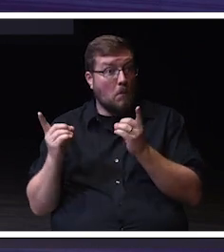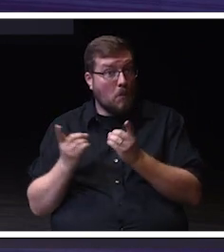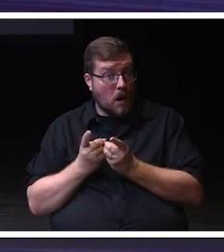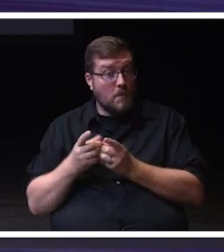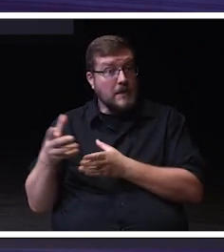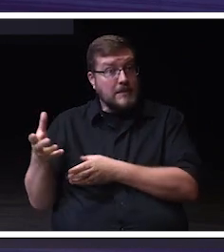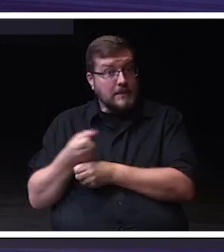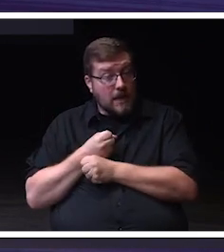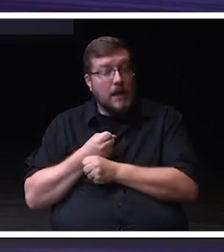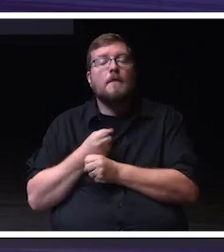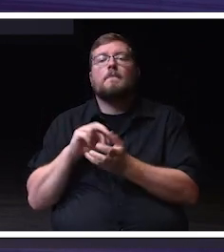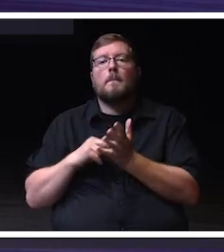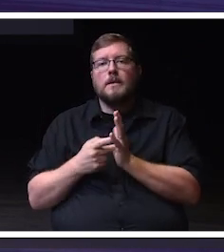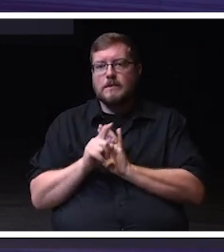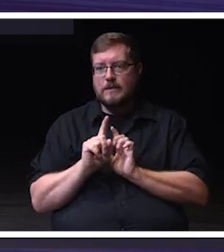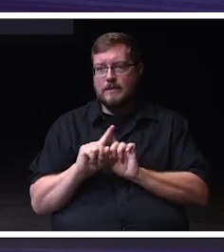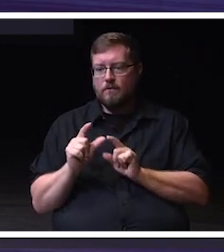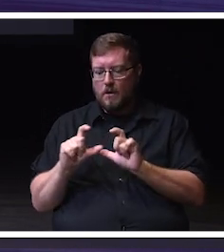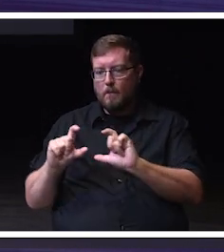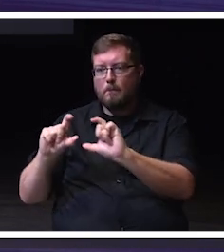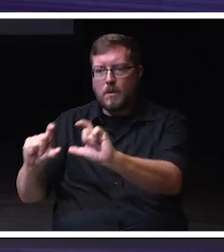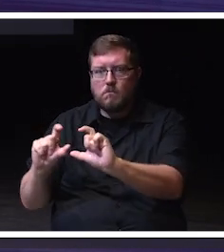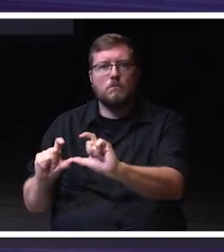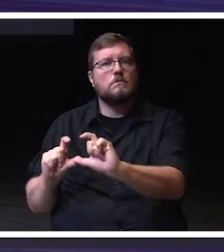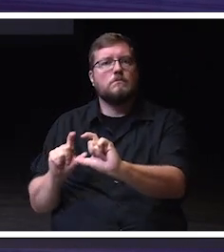put on the trophy to acknowledge when they received the trophy.